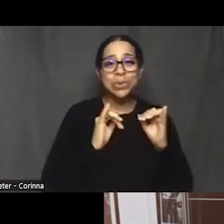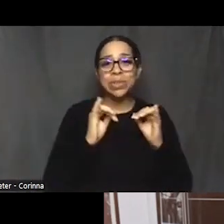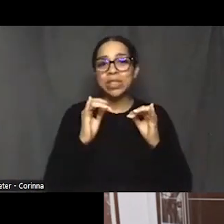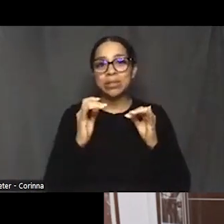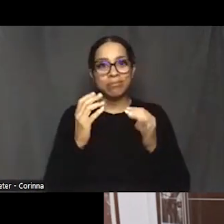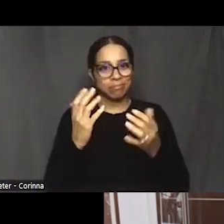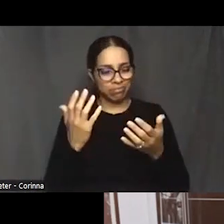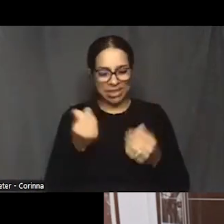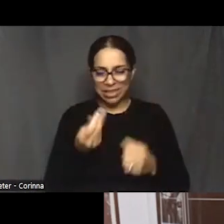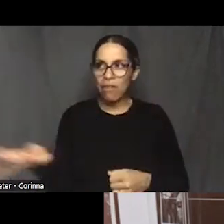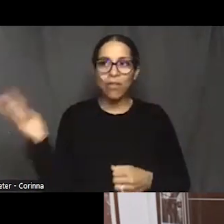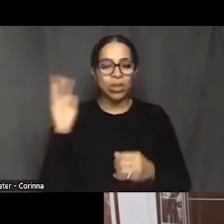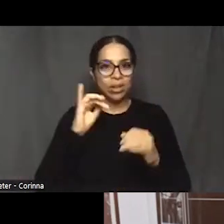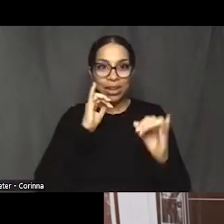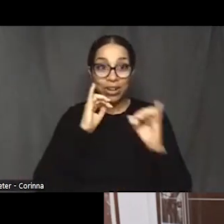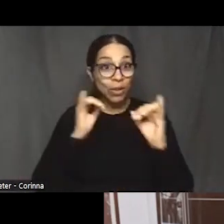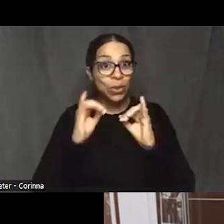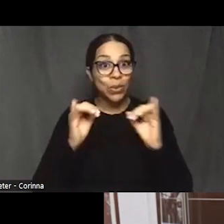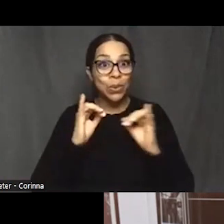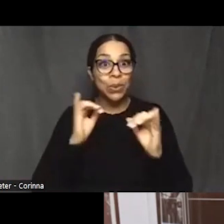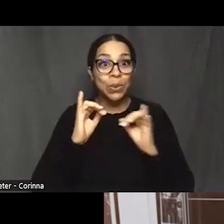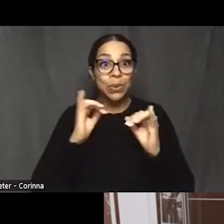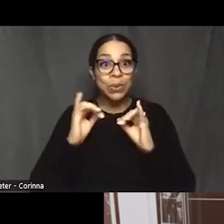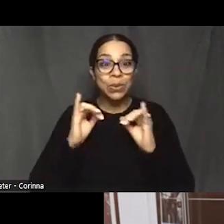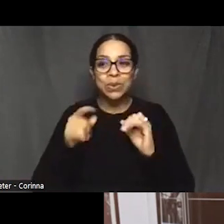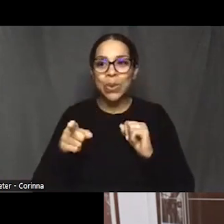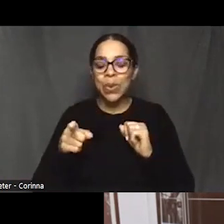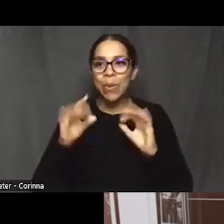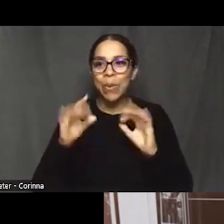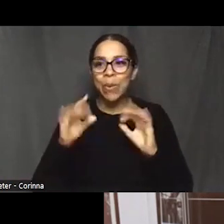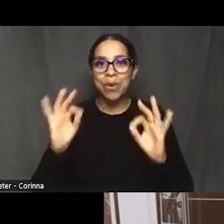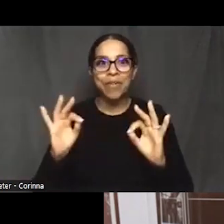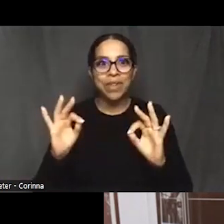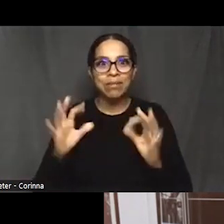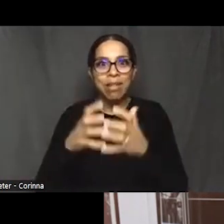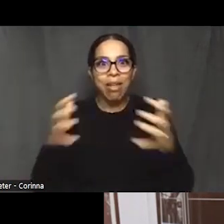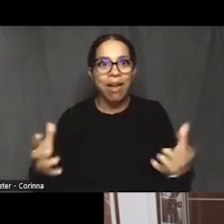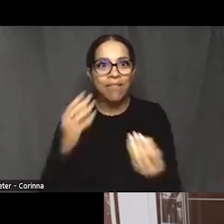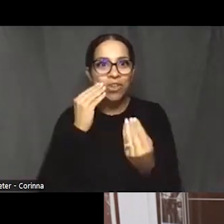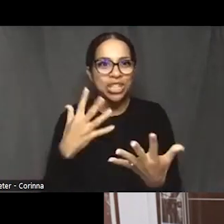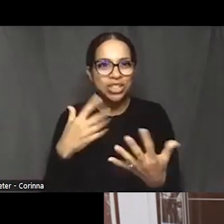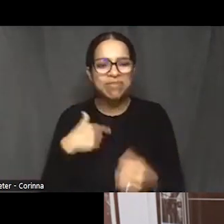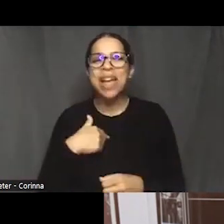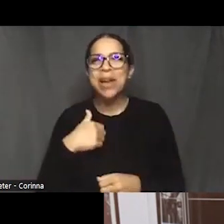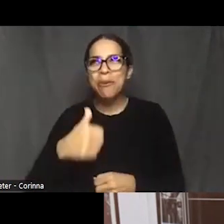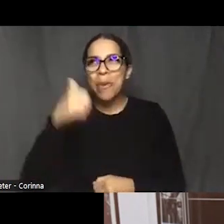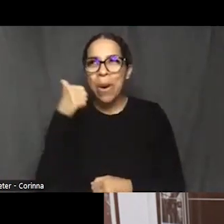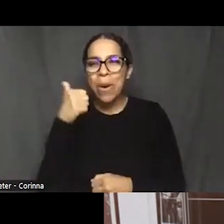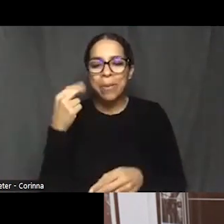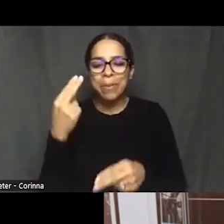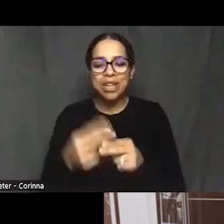that developed a lot of stuff. I'm not going to get fully into the specifics of everything.